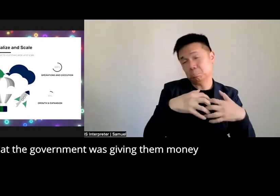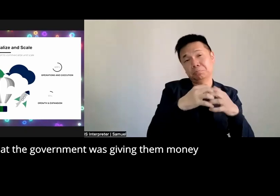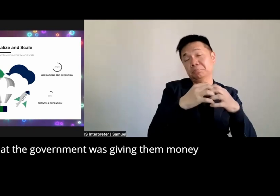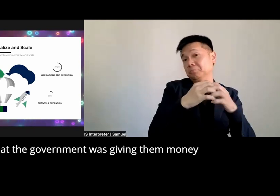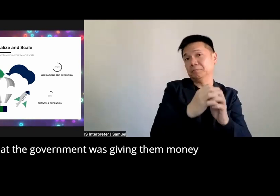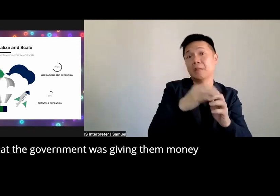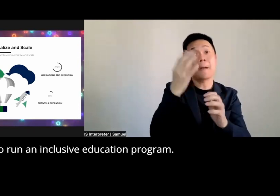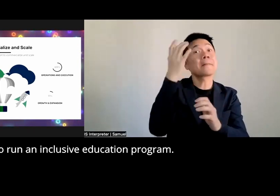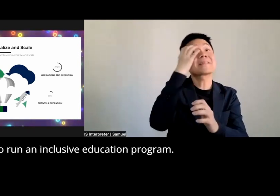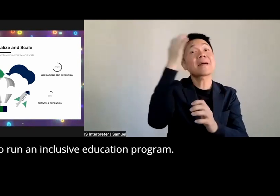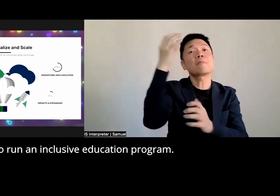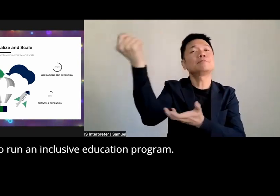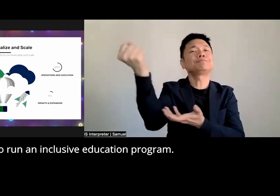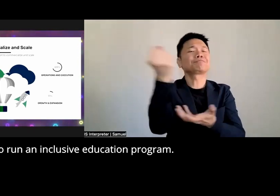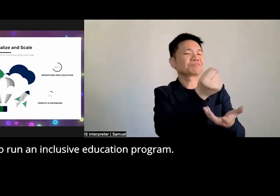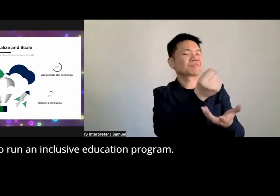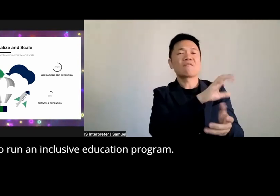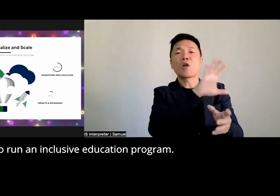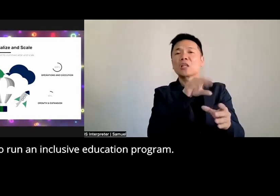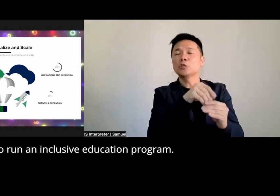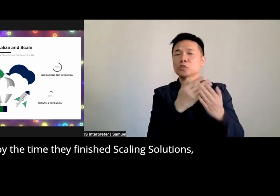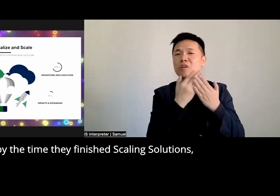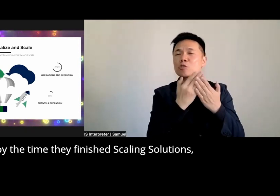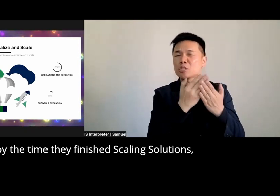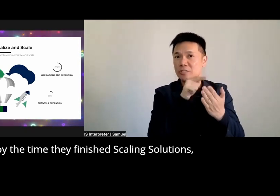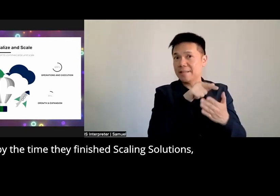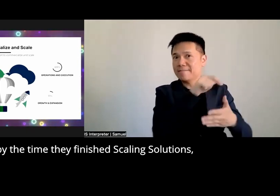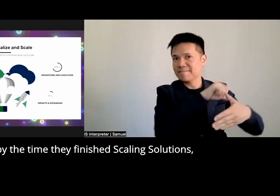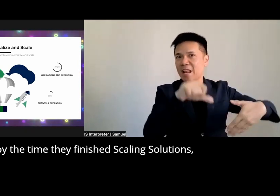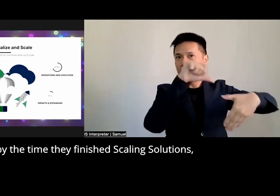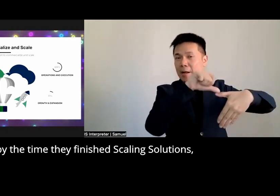was giving them money to run an inclusive education program and by the time they finished